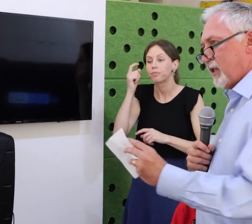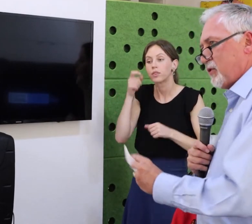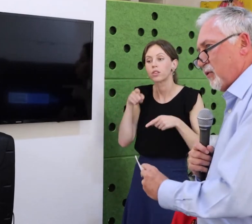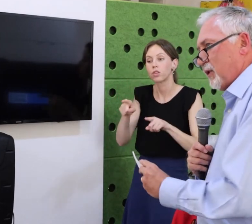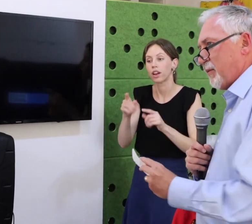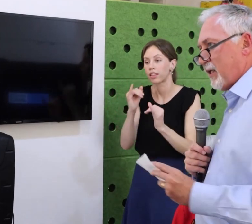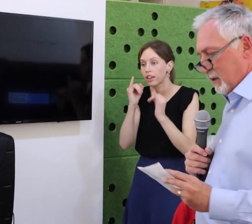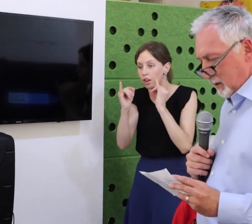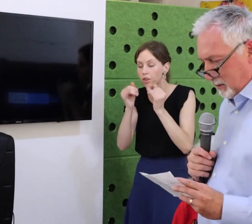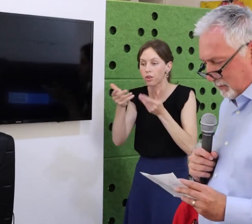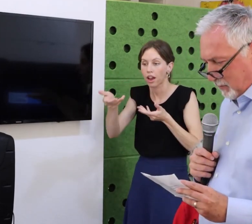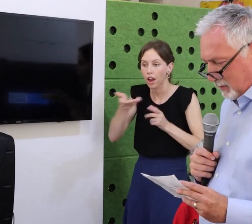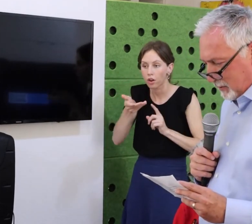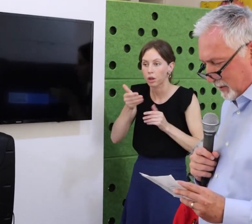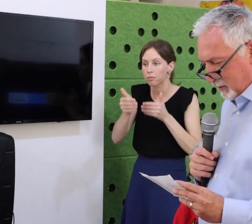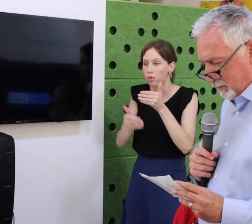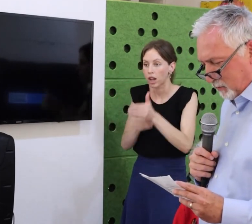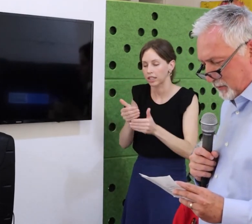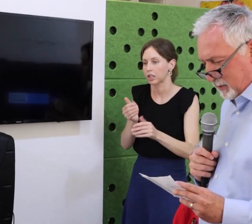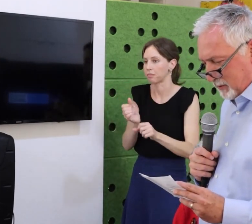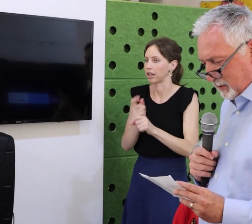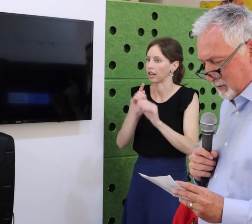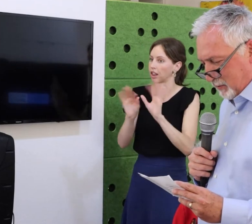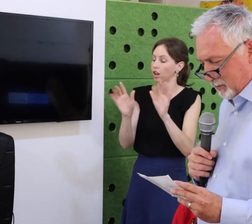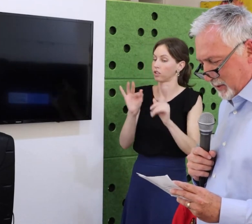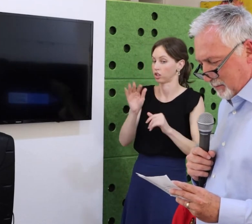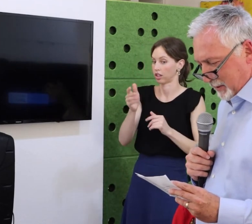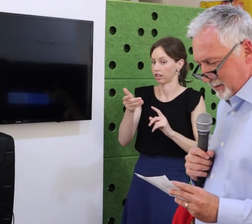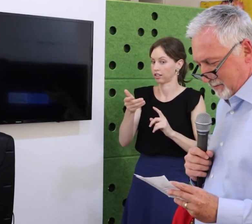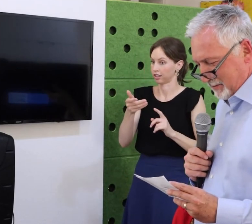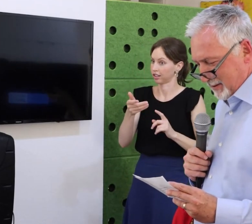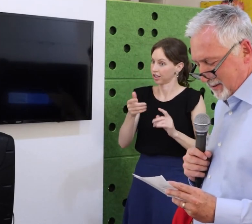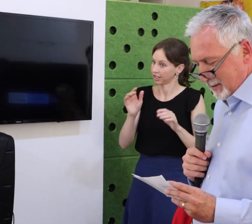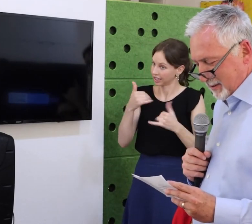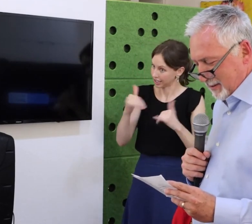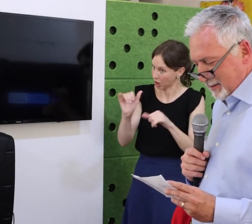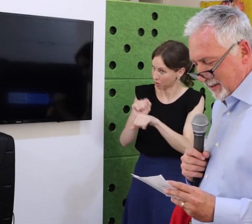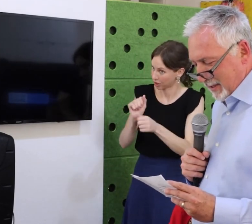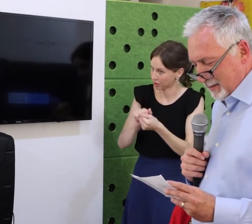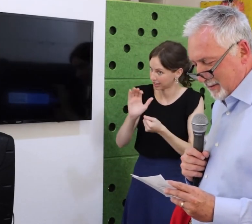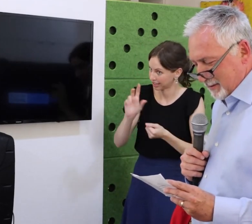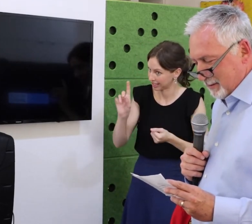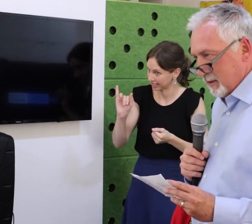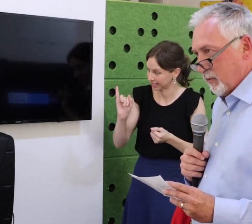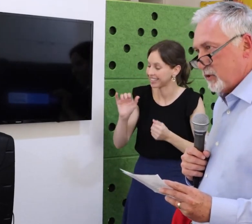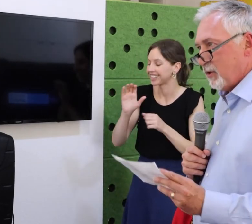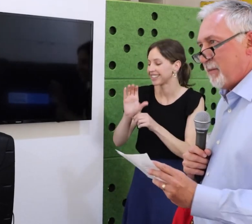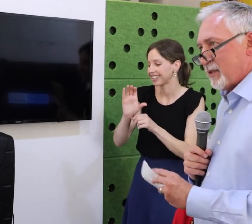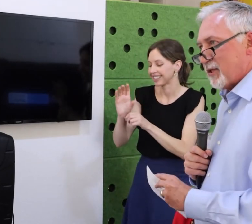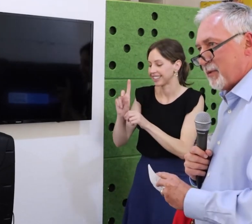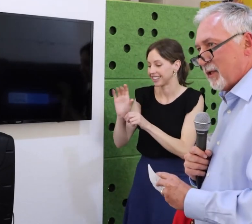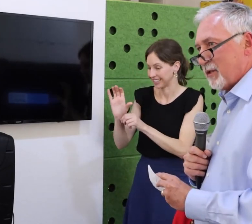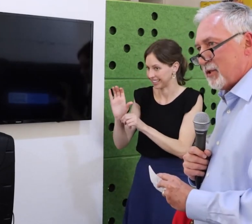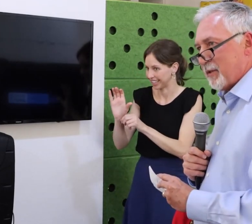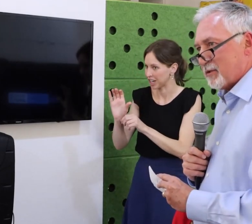bill between the ADA and state law. ADA is now Colorado law.